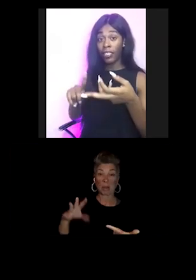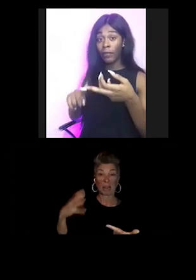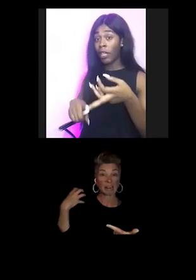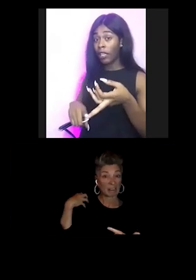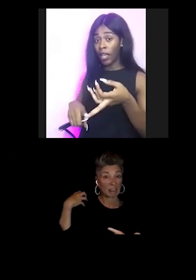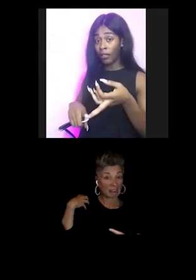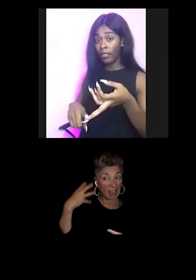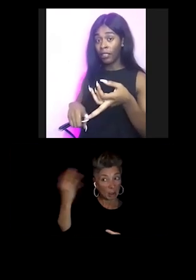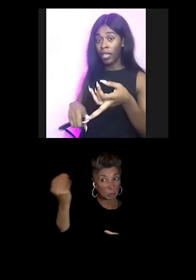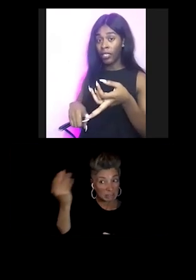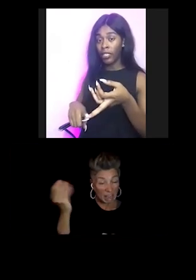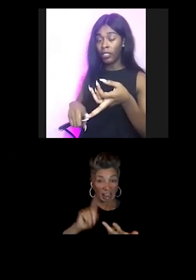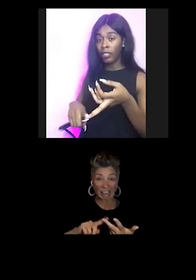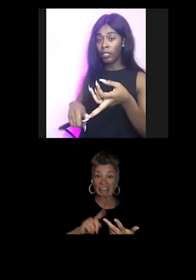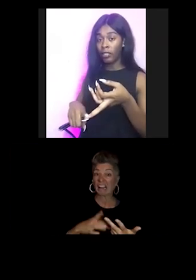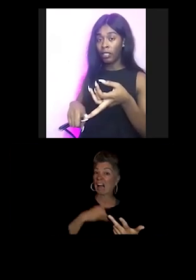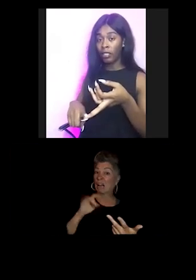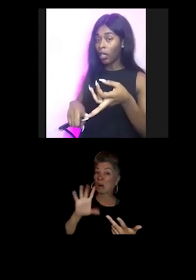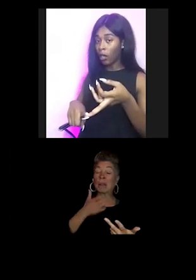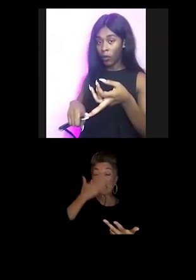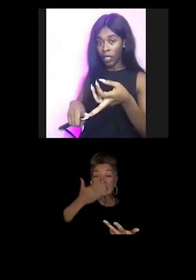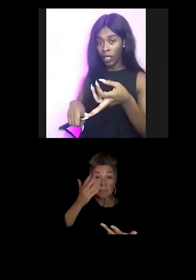I don't like the smell of outside its just horrendous.